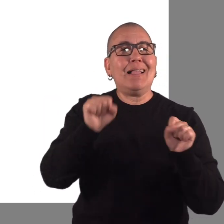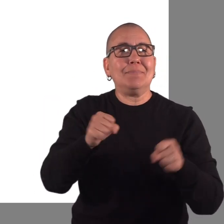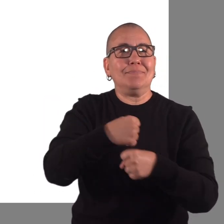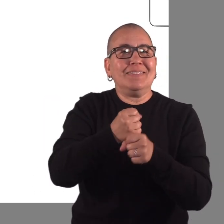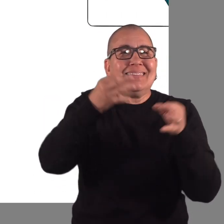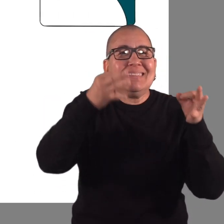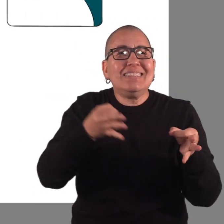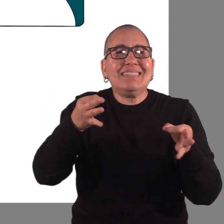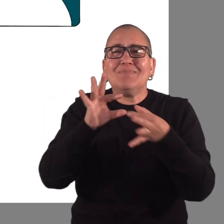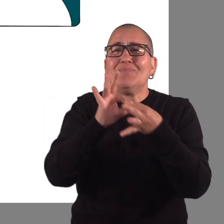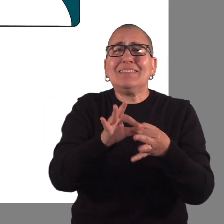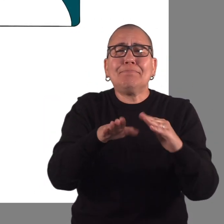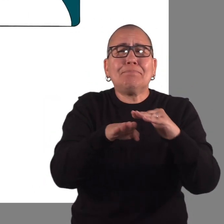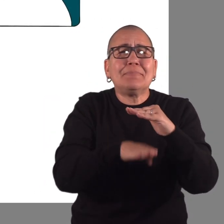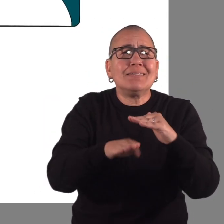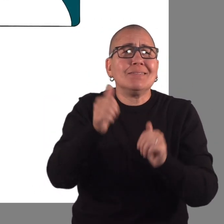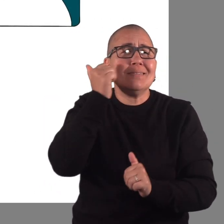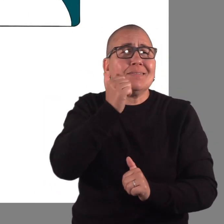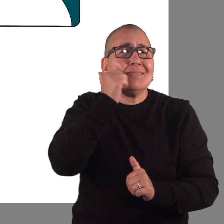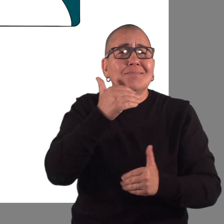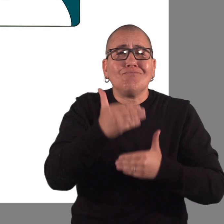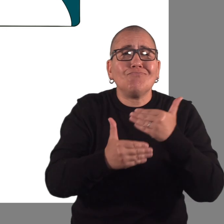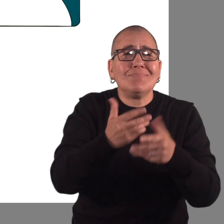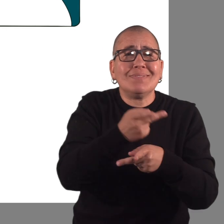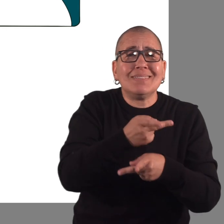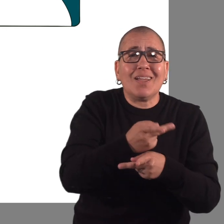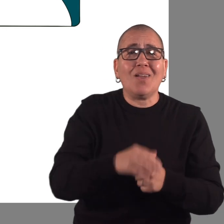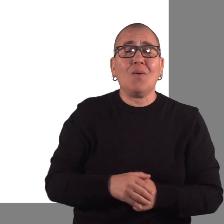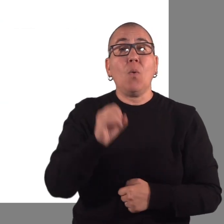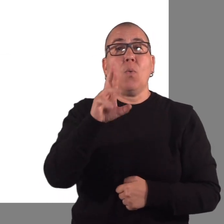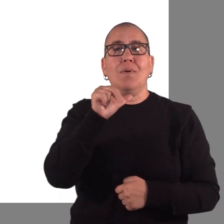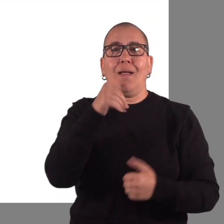to make decisions to meet your basic needs and you have no